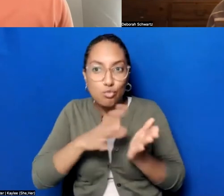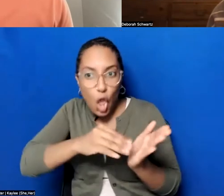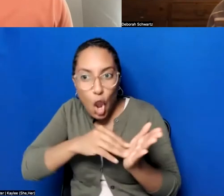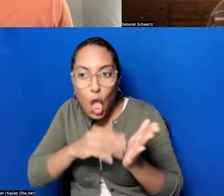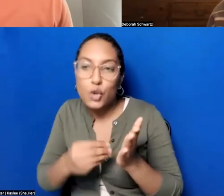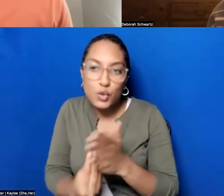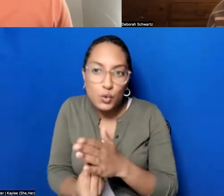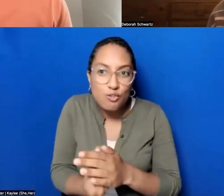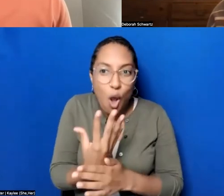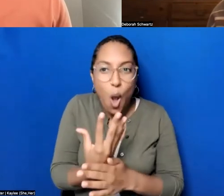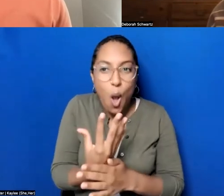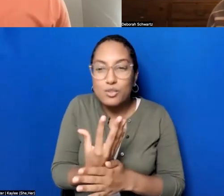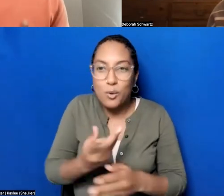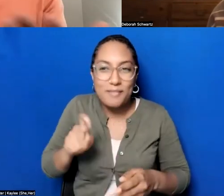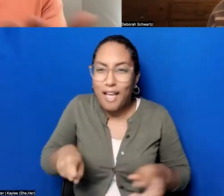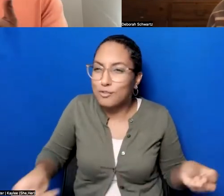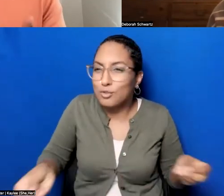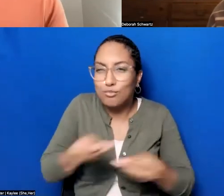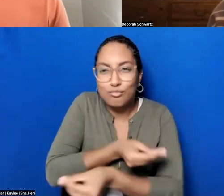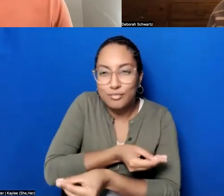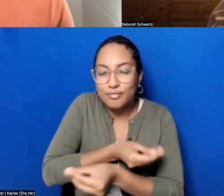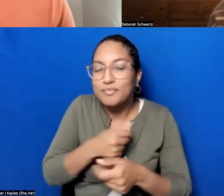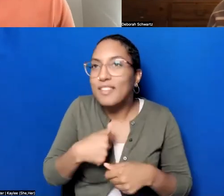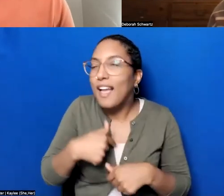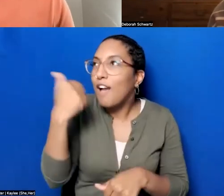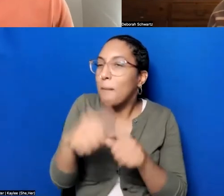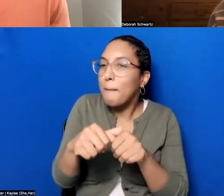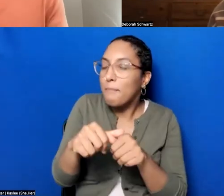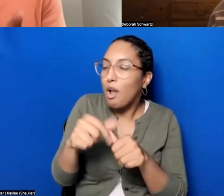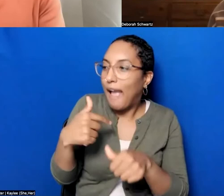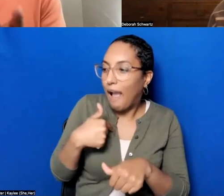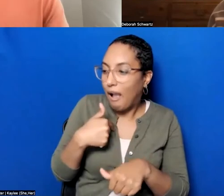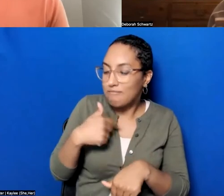I remember when we were working together, and I was- we were- I think you were with me,